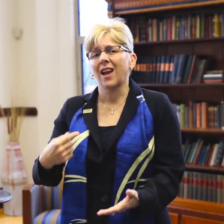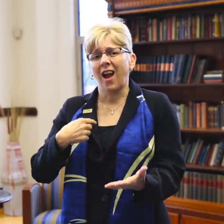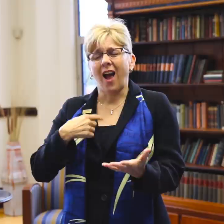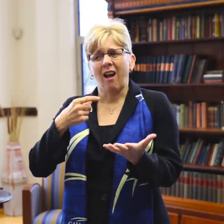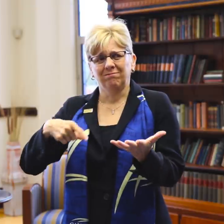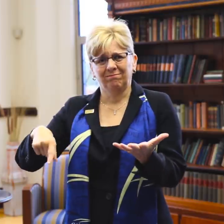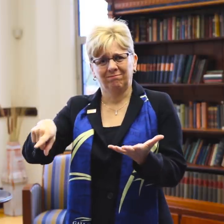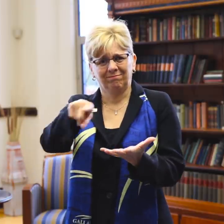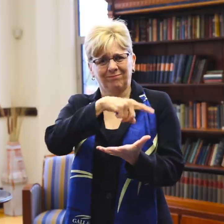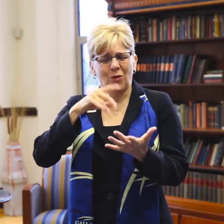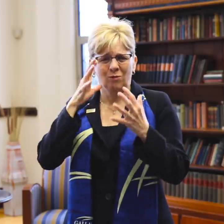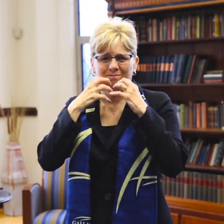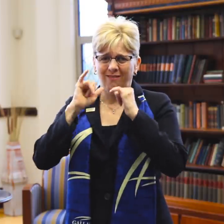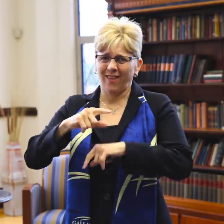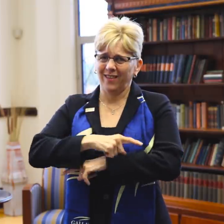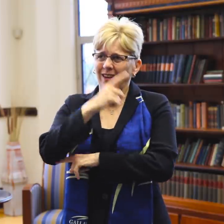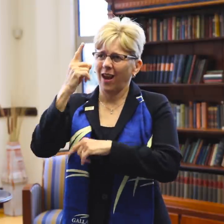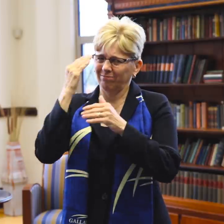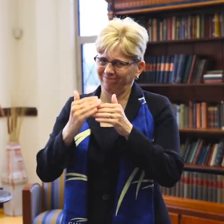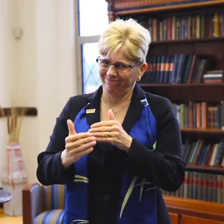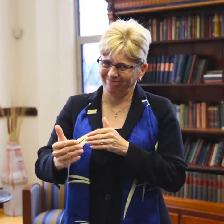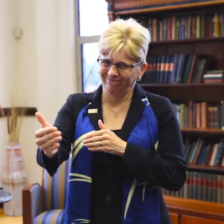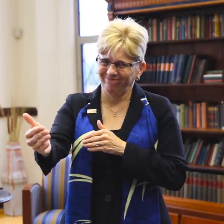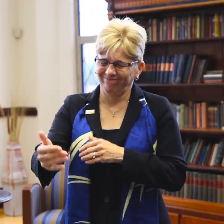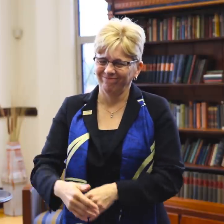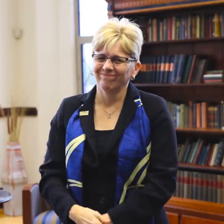I, like many of you, will cherish that day forever.